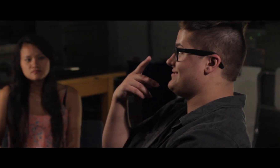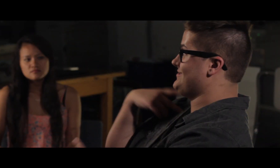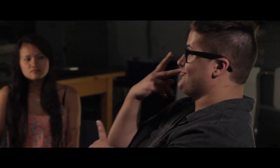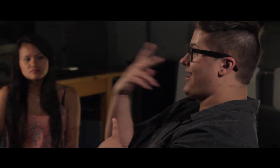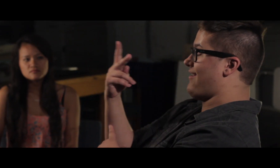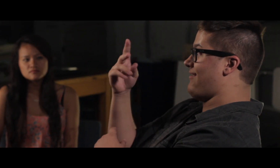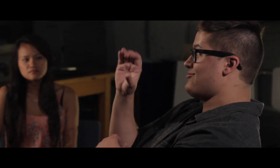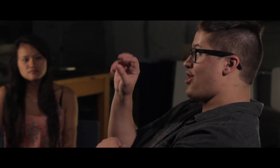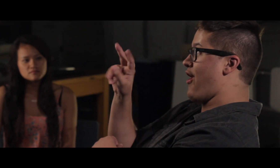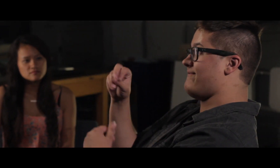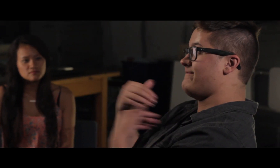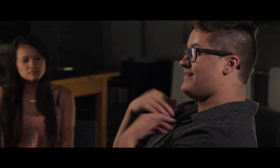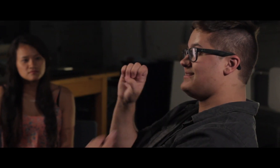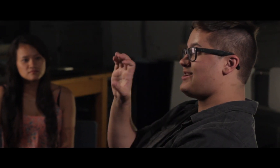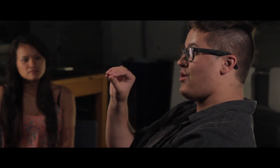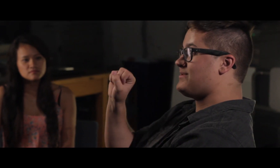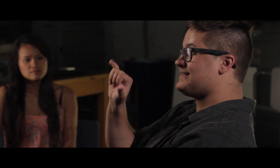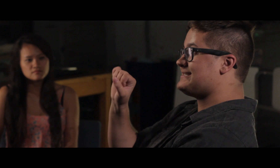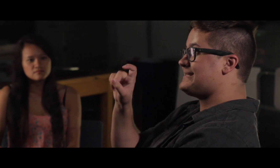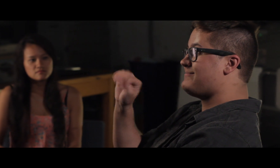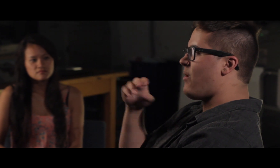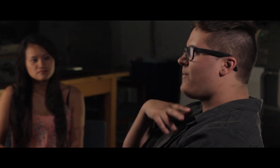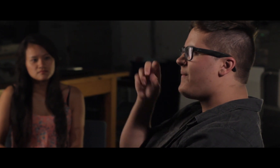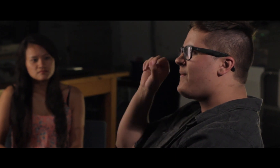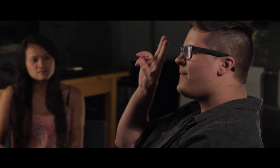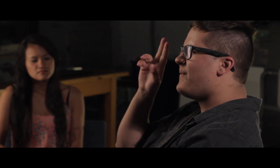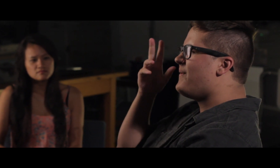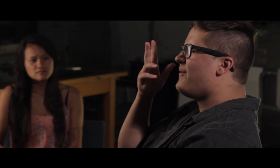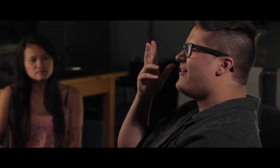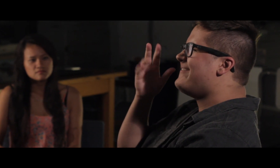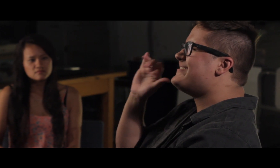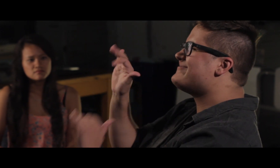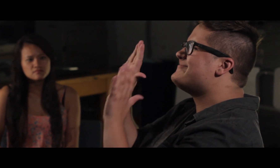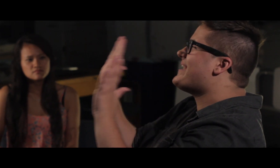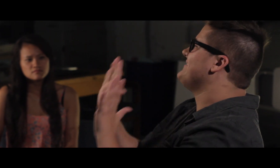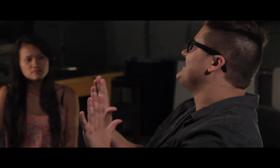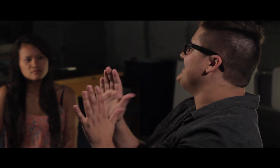Seeing that Convo had the Ecosystem. Woah! I was thrilled, I mean that is an amazing